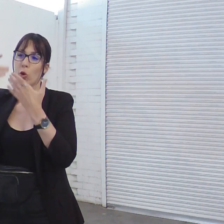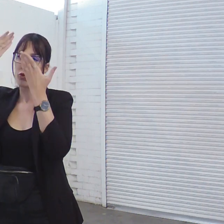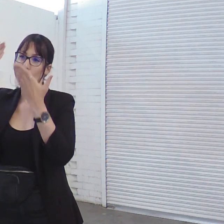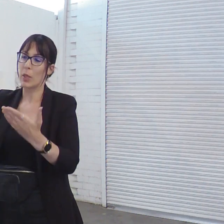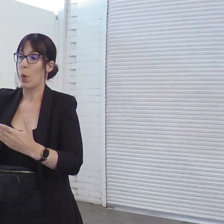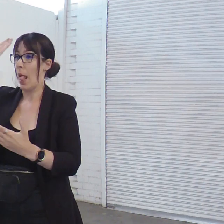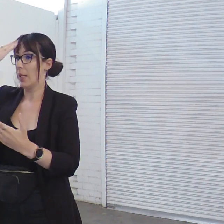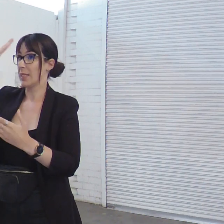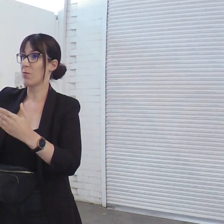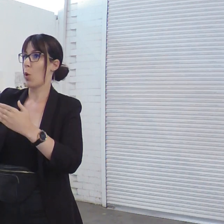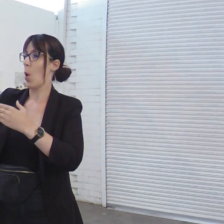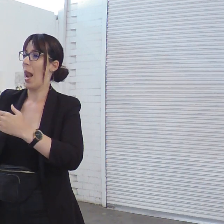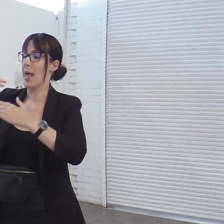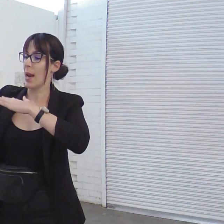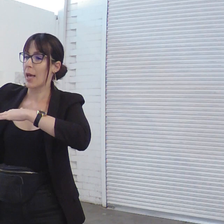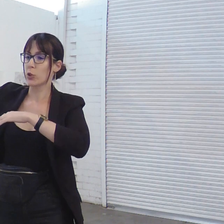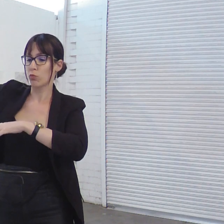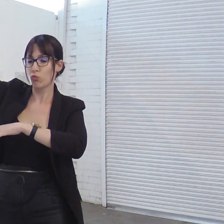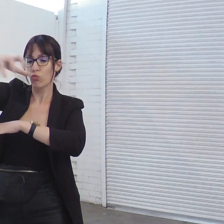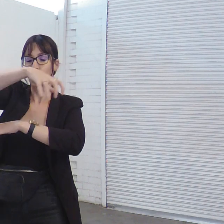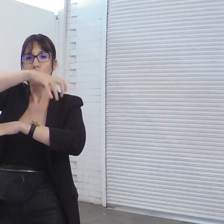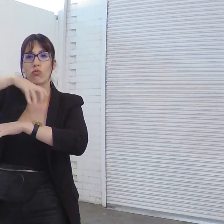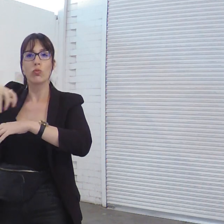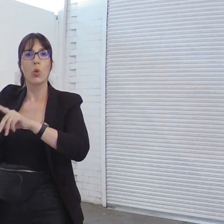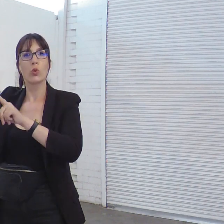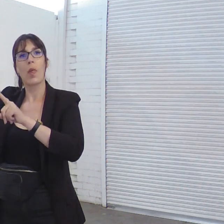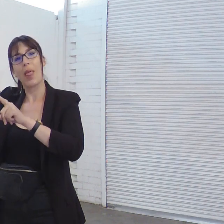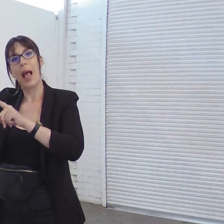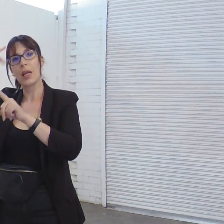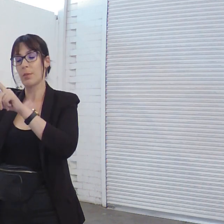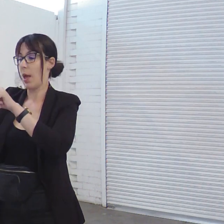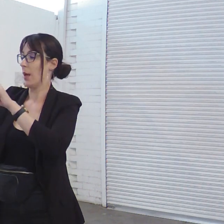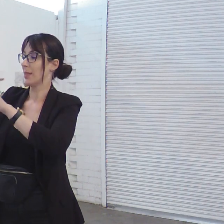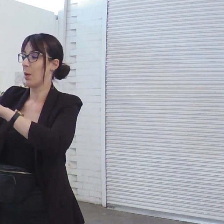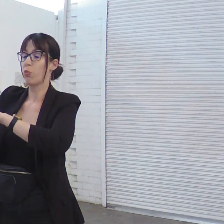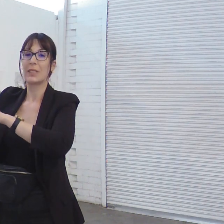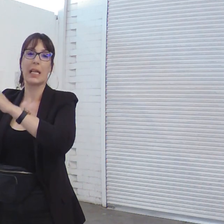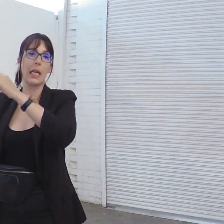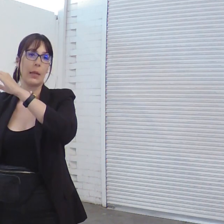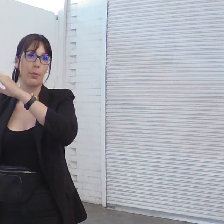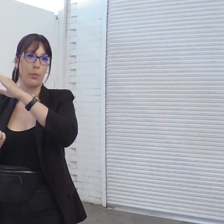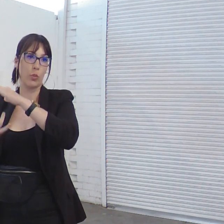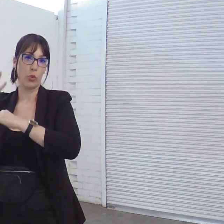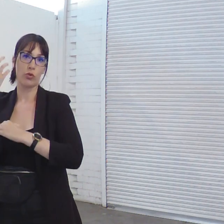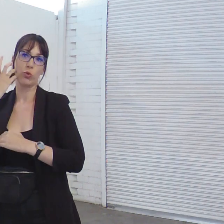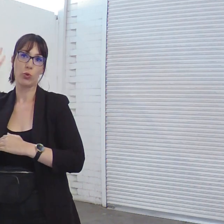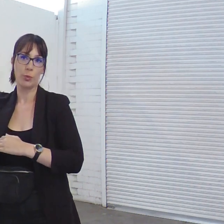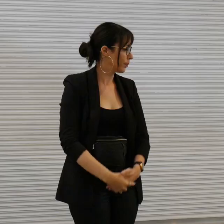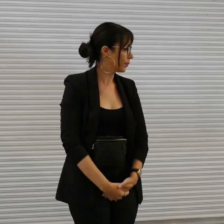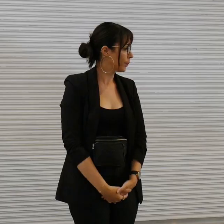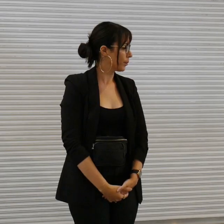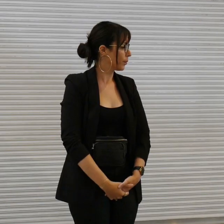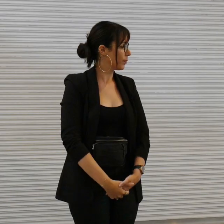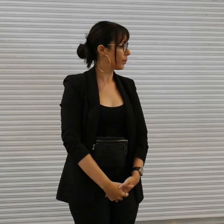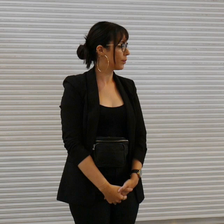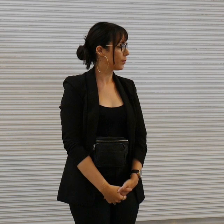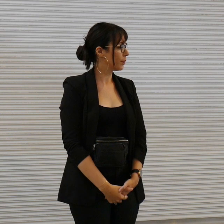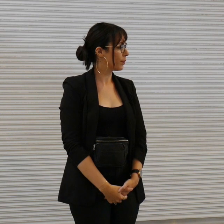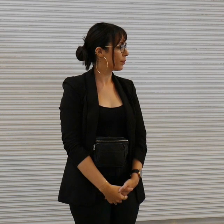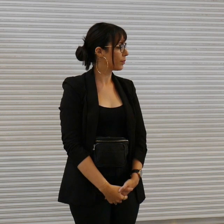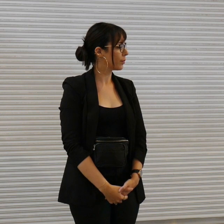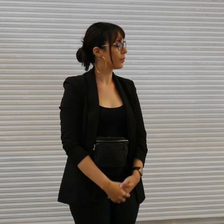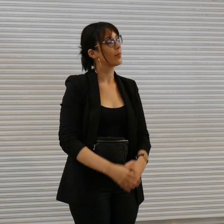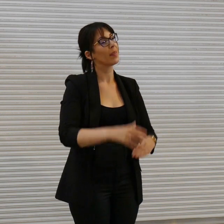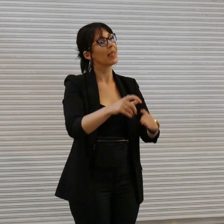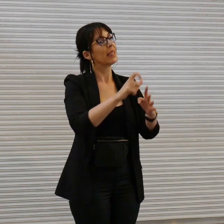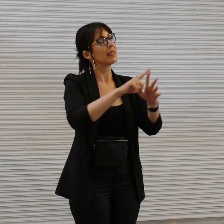from all nations and to their elders past present and future uh the deputy mayor